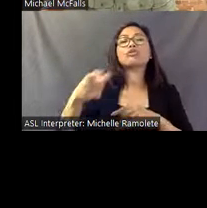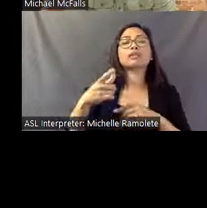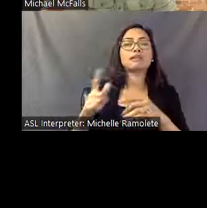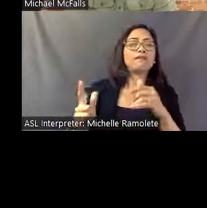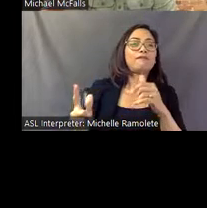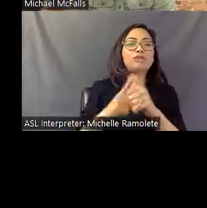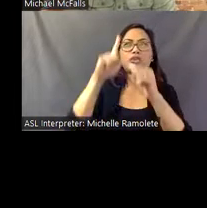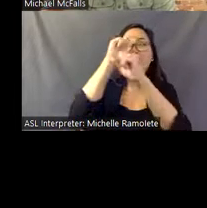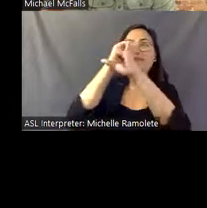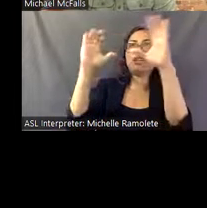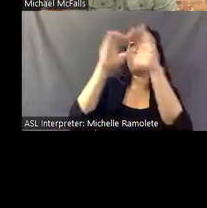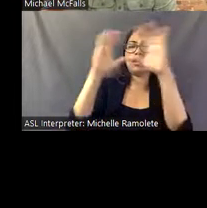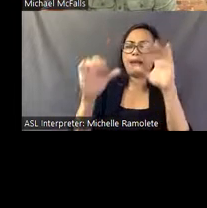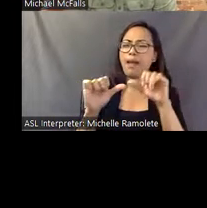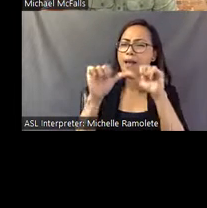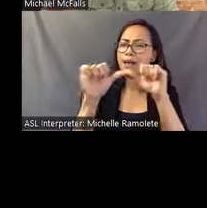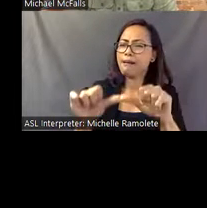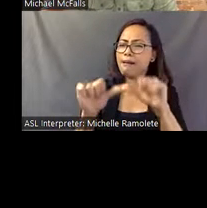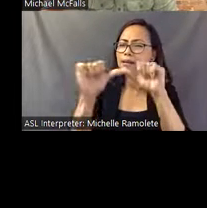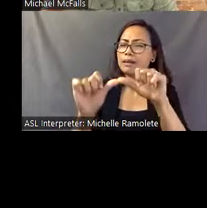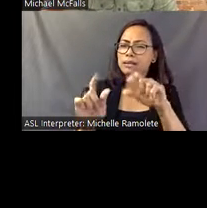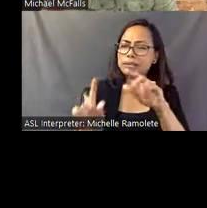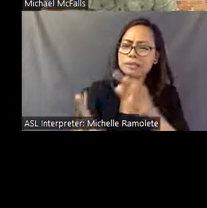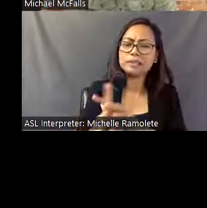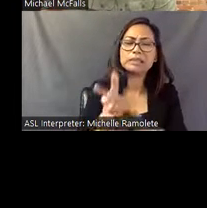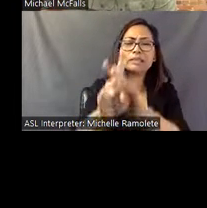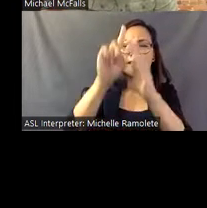he kept having visions after this, throughout his life.